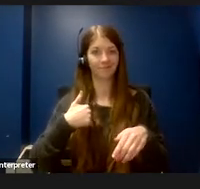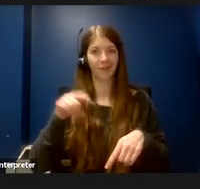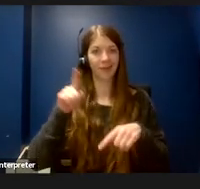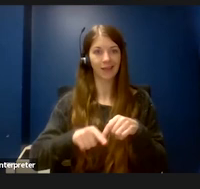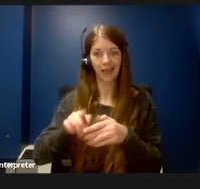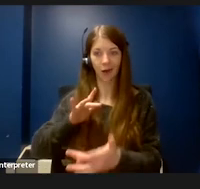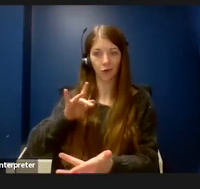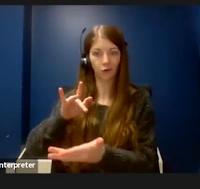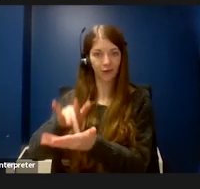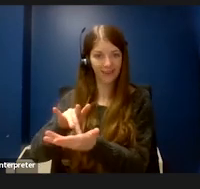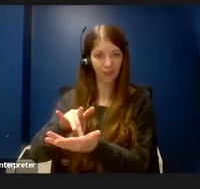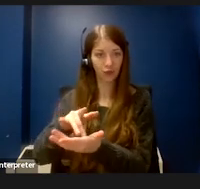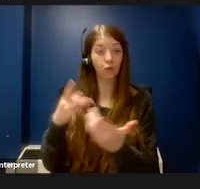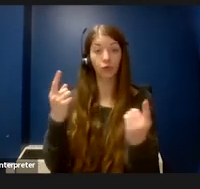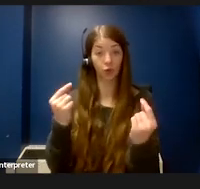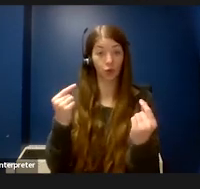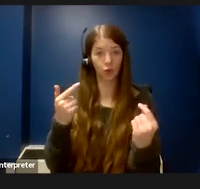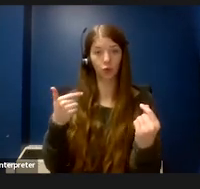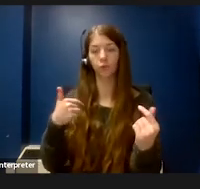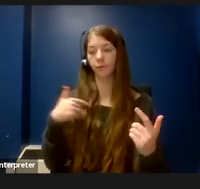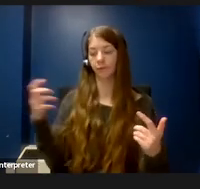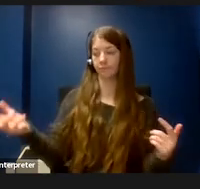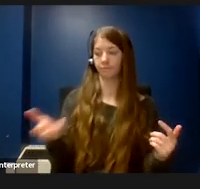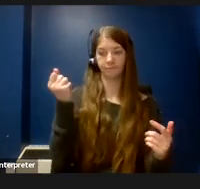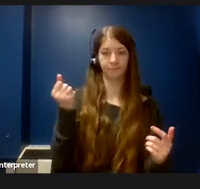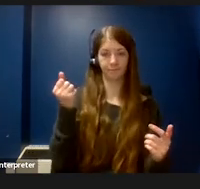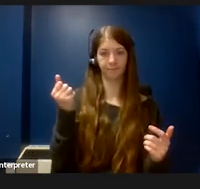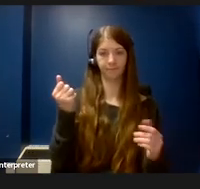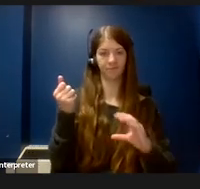that nobody was using in the lab and put it on top of the pedal to hold the pedal down.